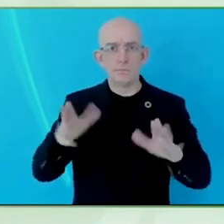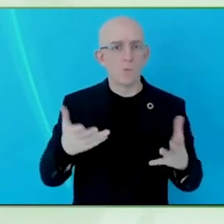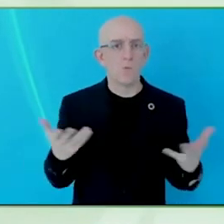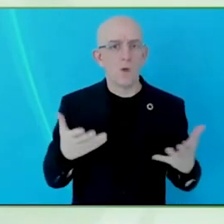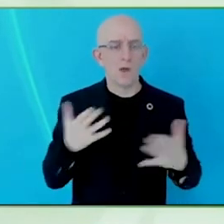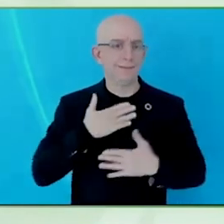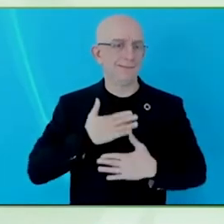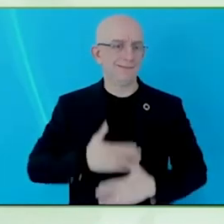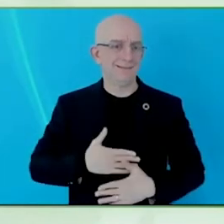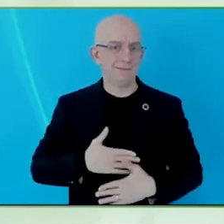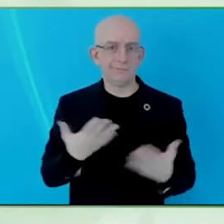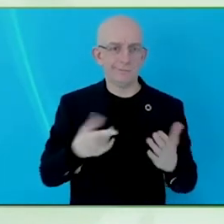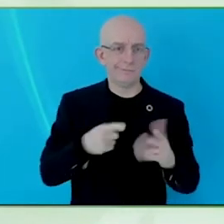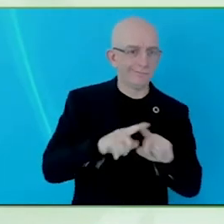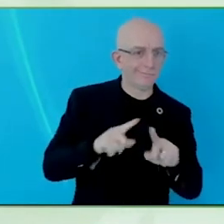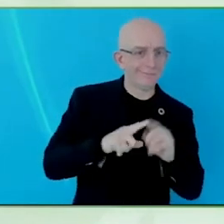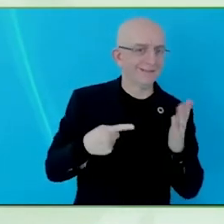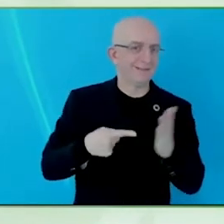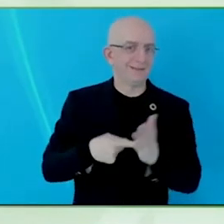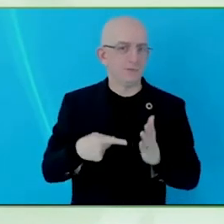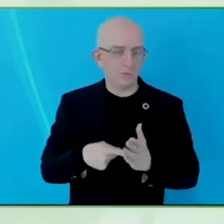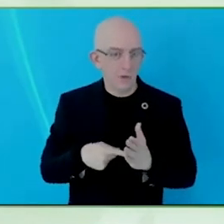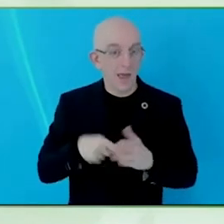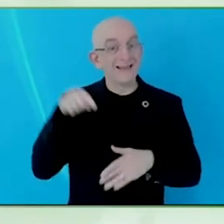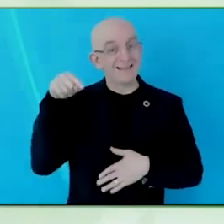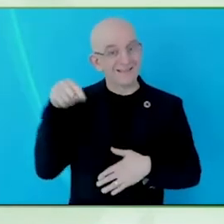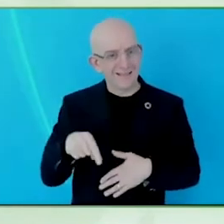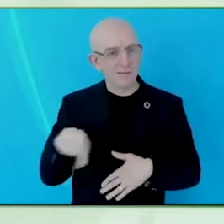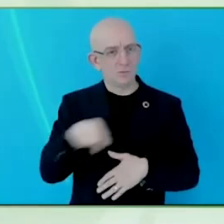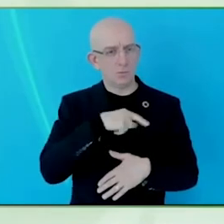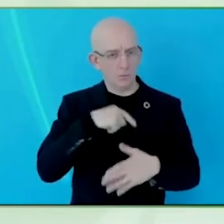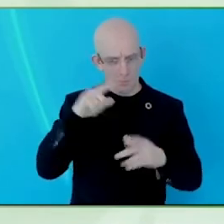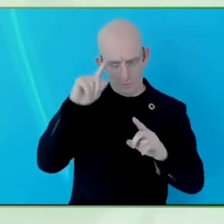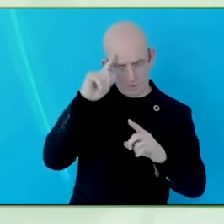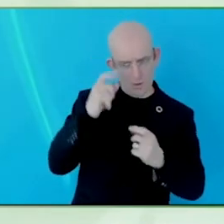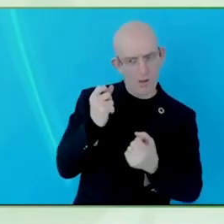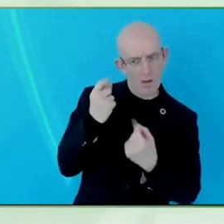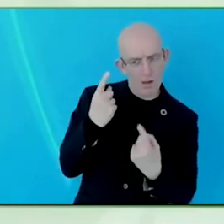the individuals we are trying to develop this community platform four.